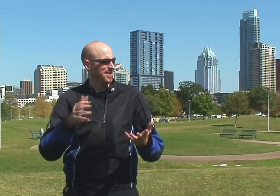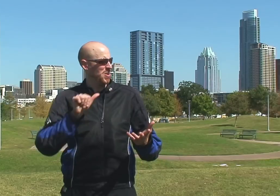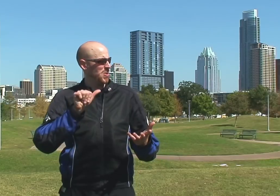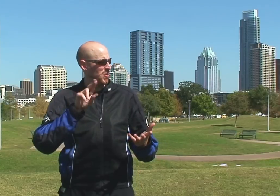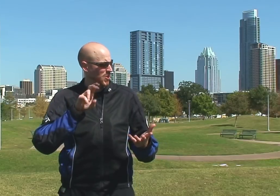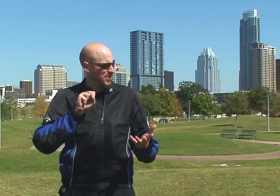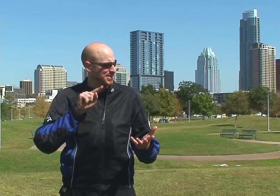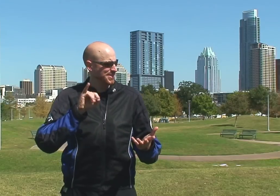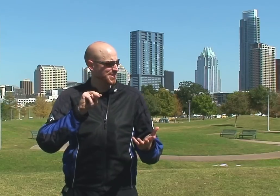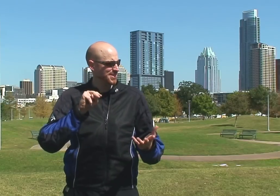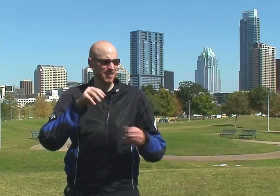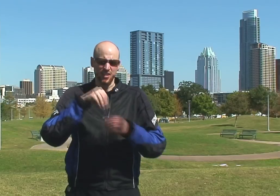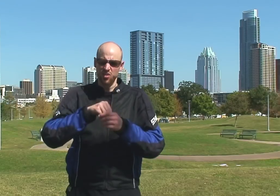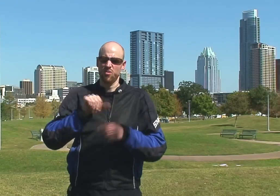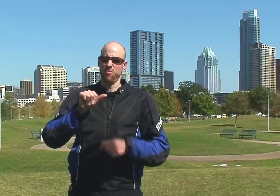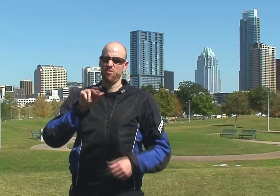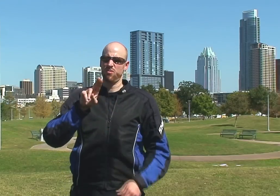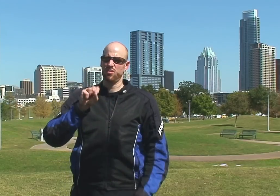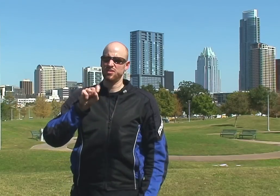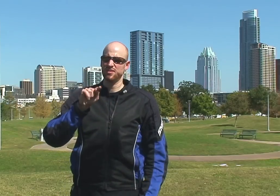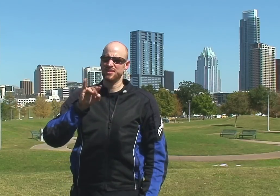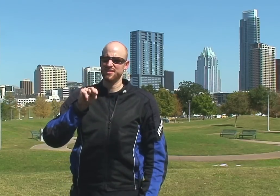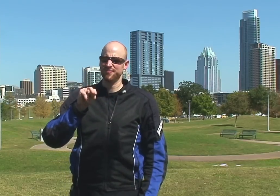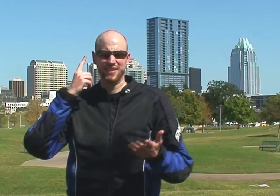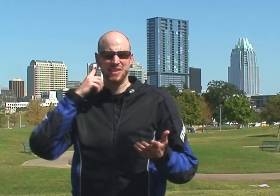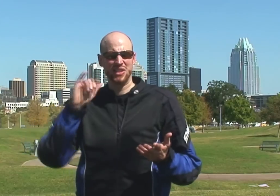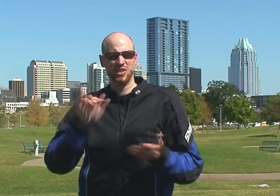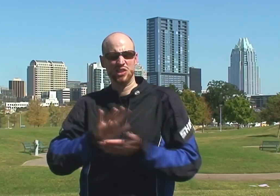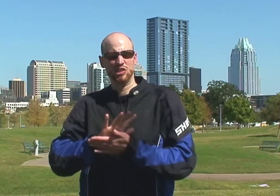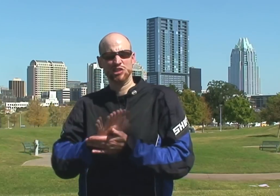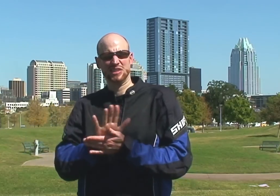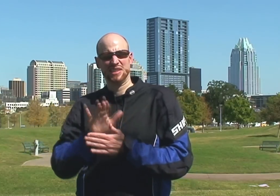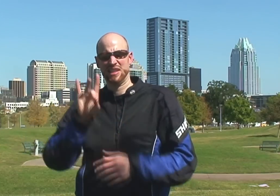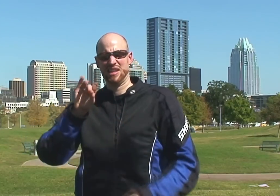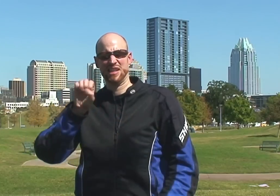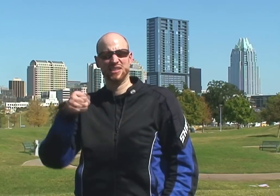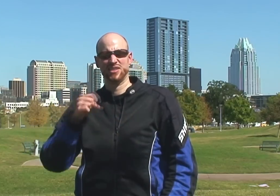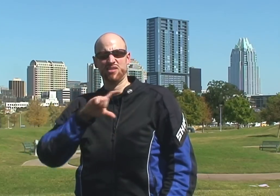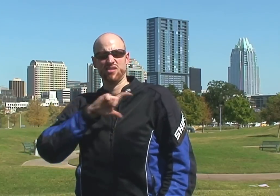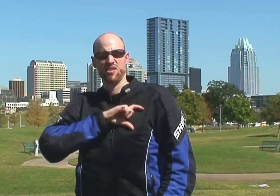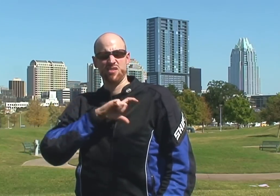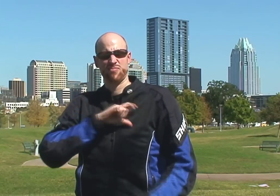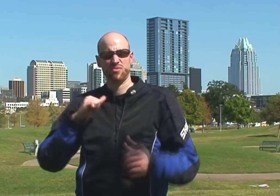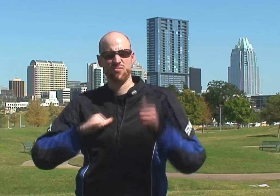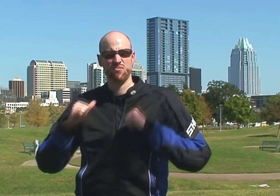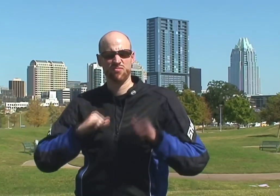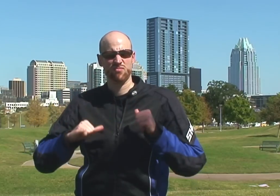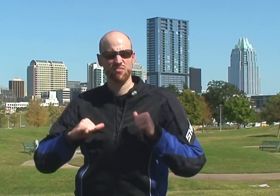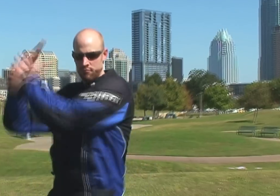'Austin in Austin'… … kinda sounds like a cheesy 80's cop show.